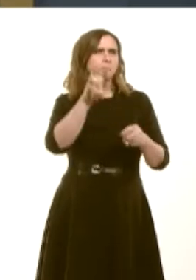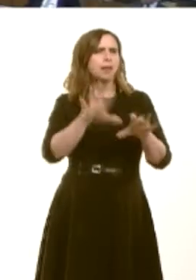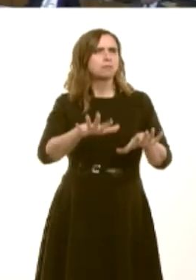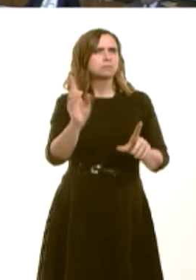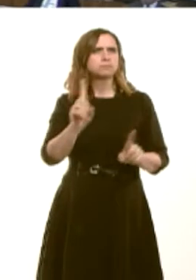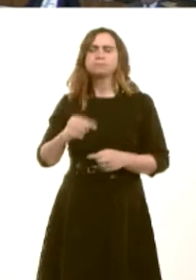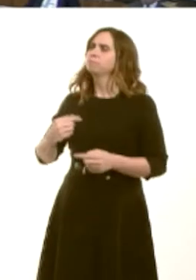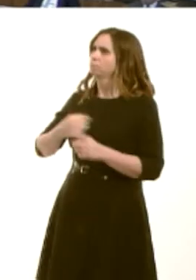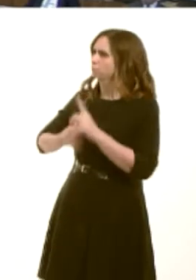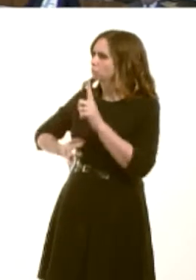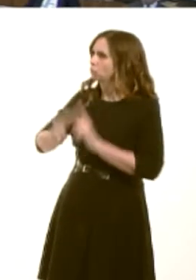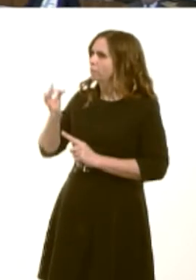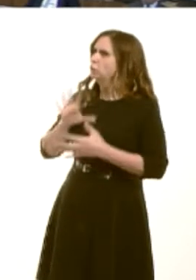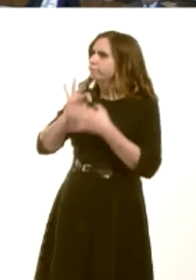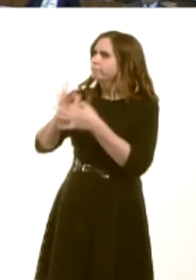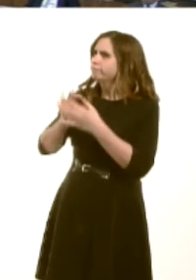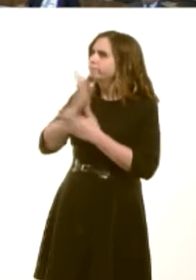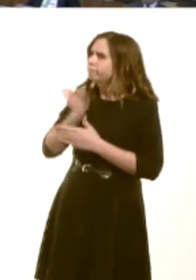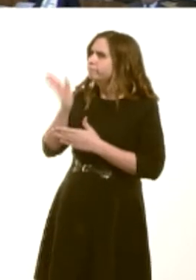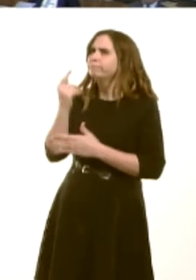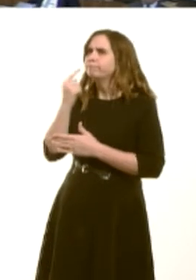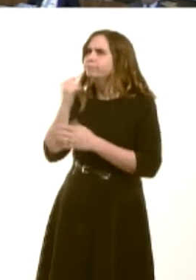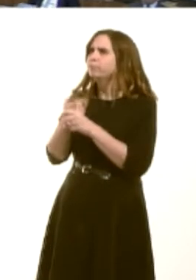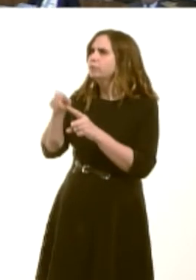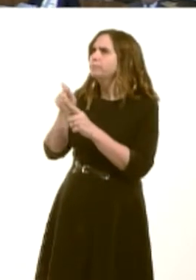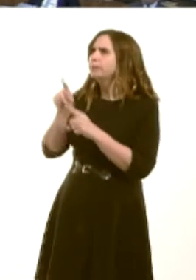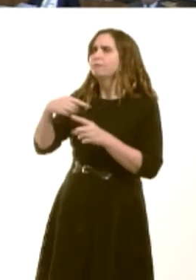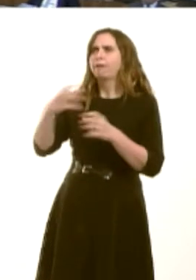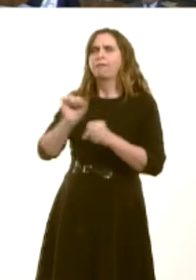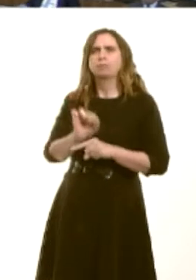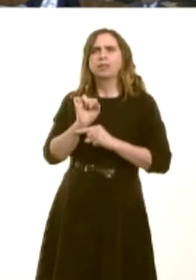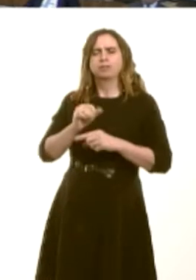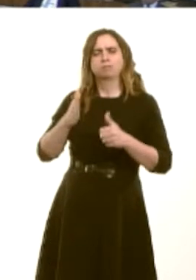to GP services, which are a key part, of course, of a preventative, primary care-led NHS, are